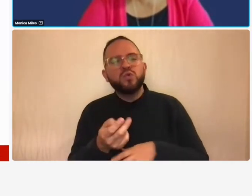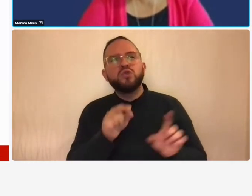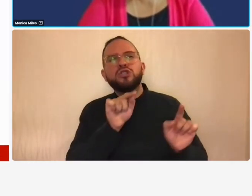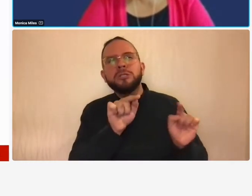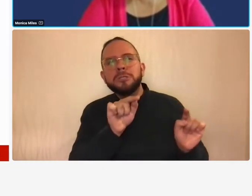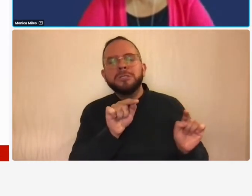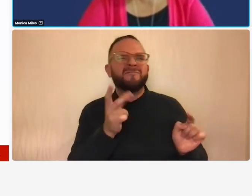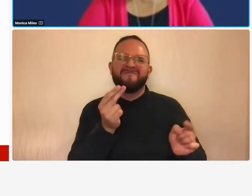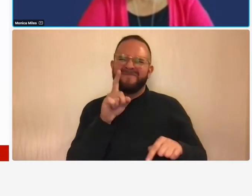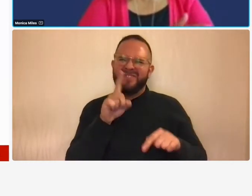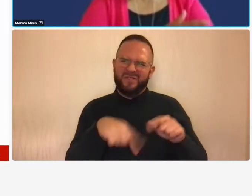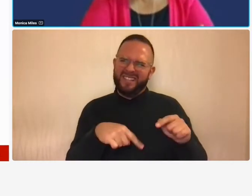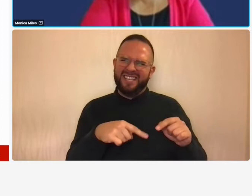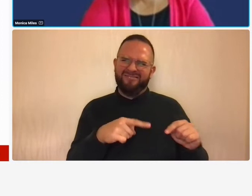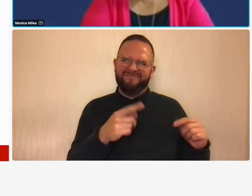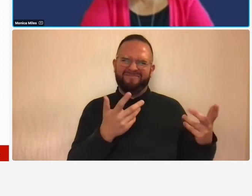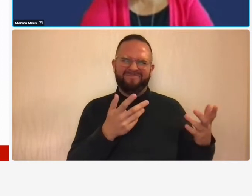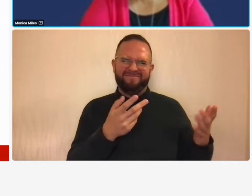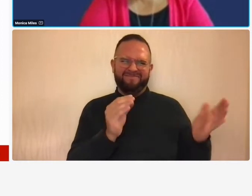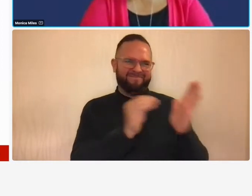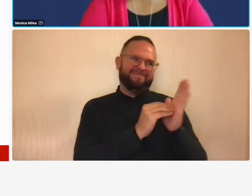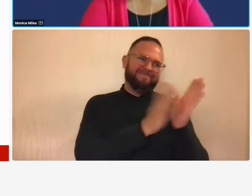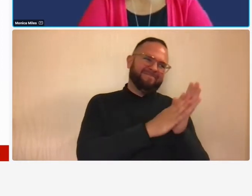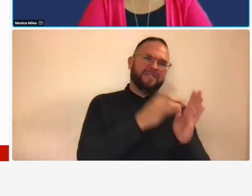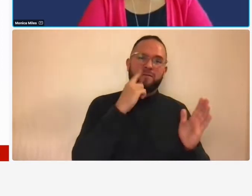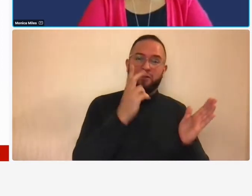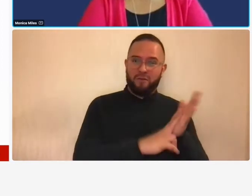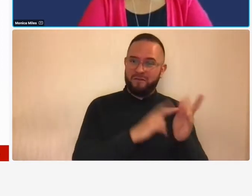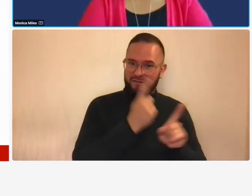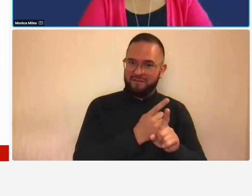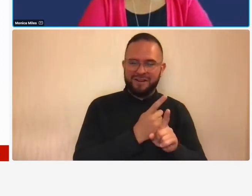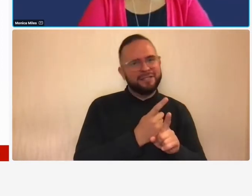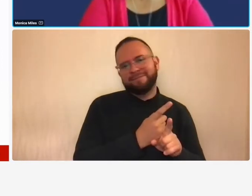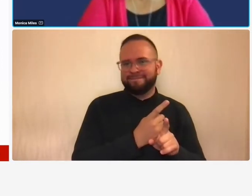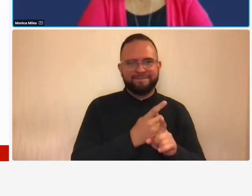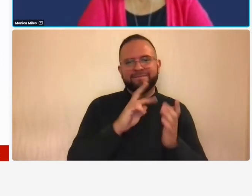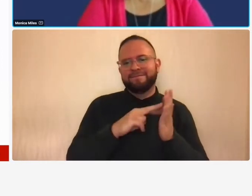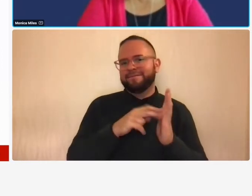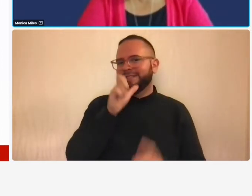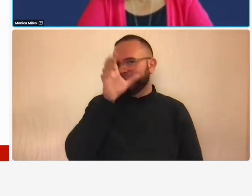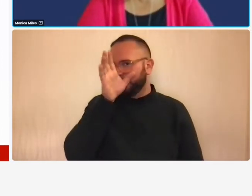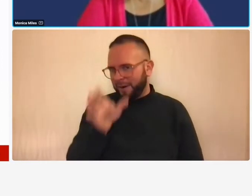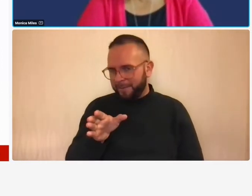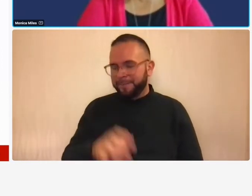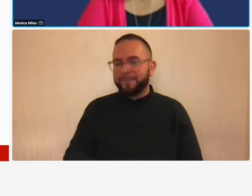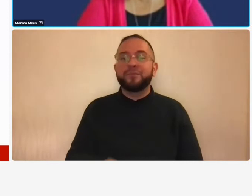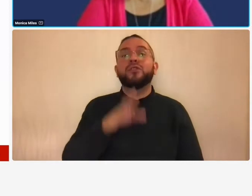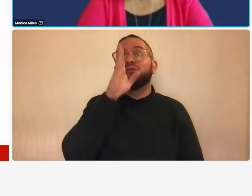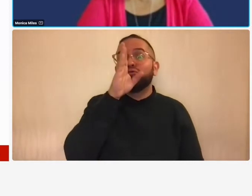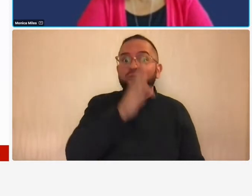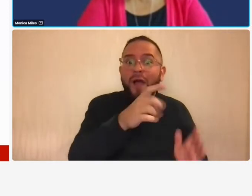relate to a contract whereas with direct costs if you have let's say you have fedex or shipping